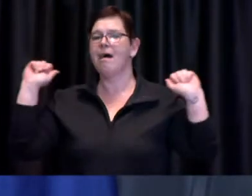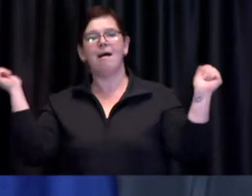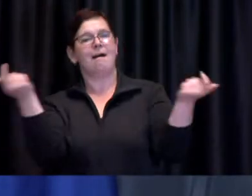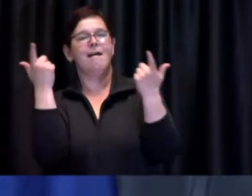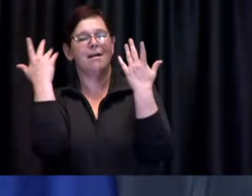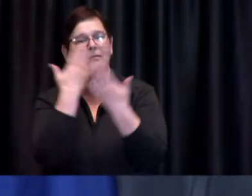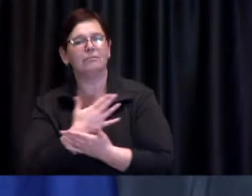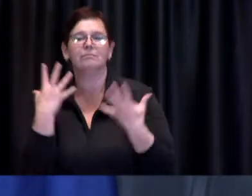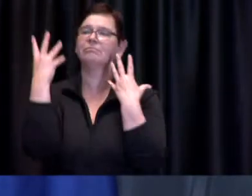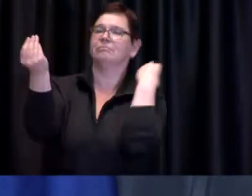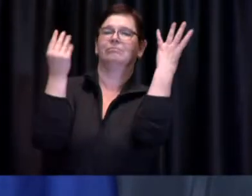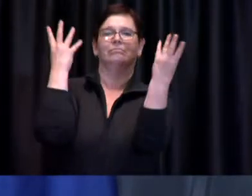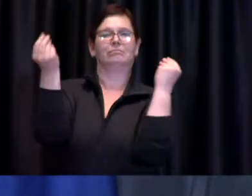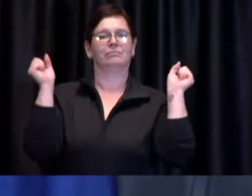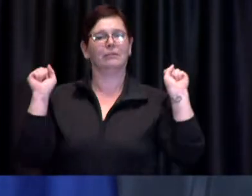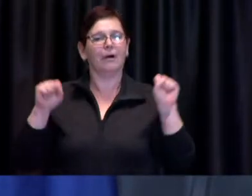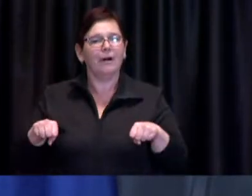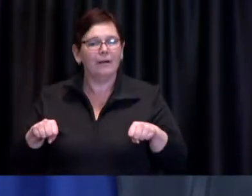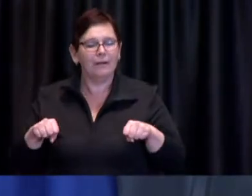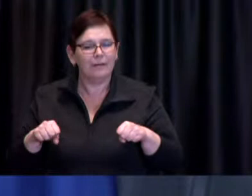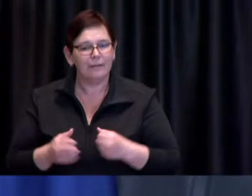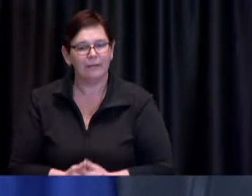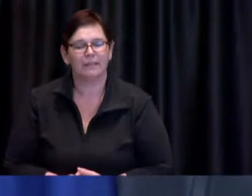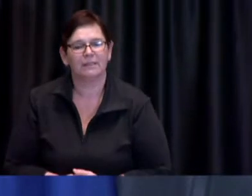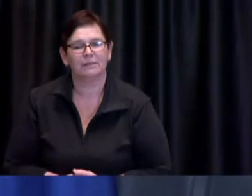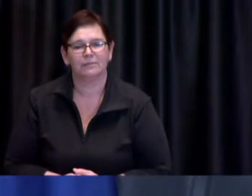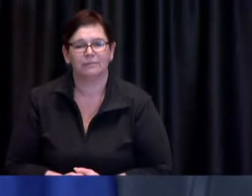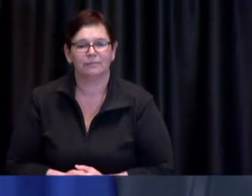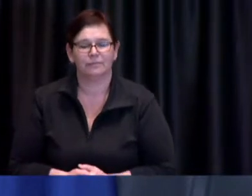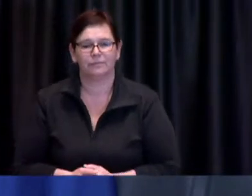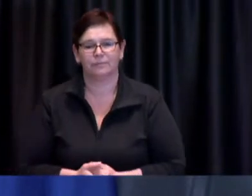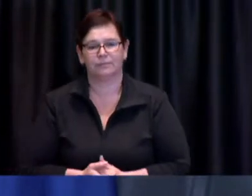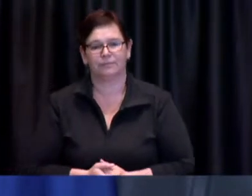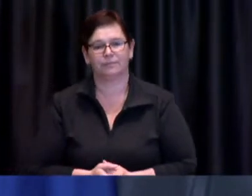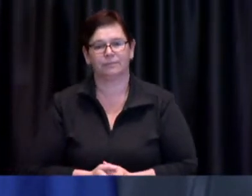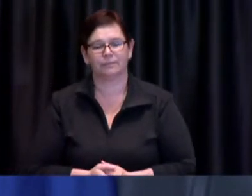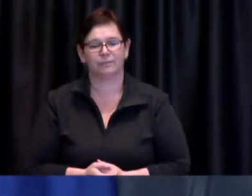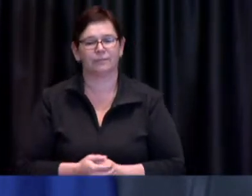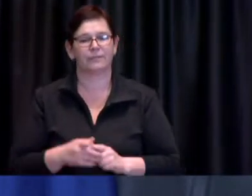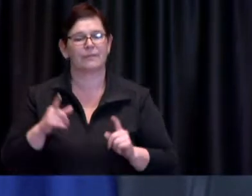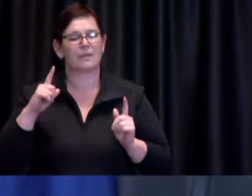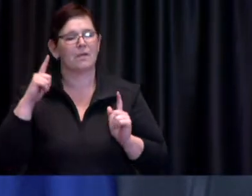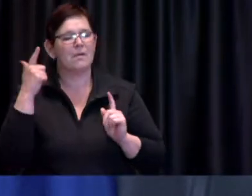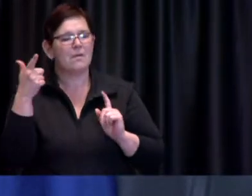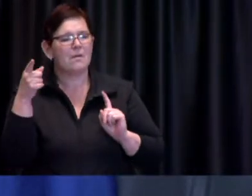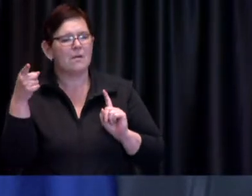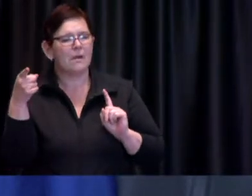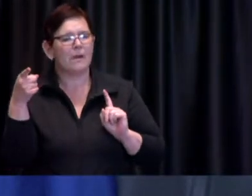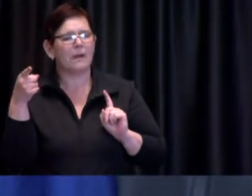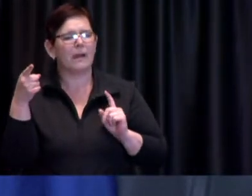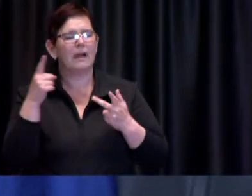Momin: Well he wants uh it to be a pilot project that begins in May citing the pandemic as part of the reason